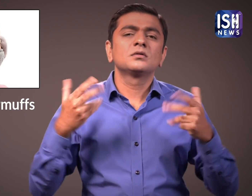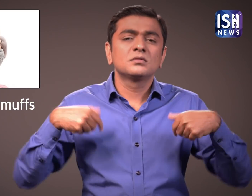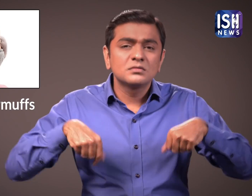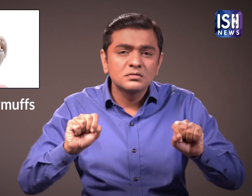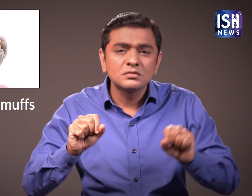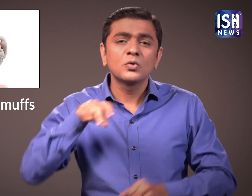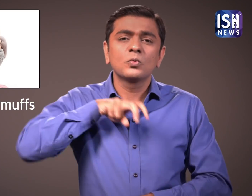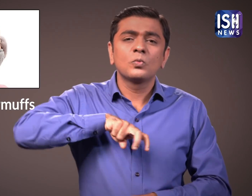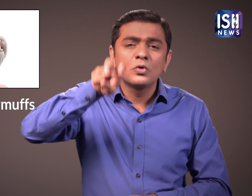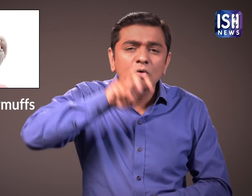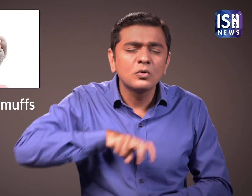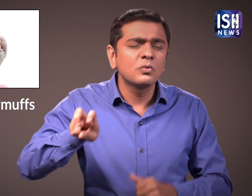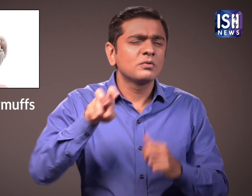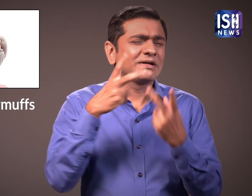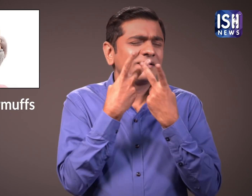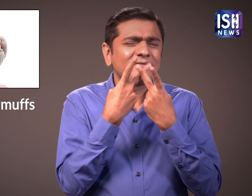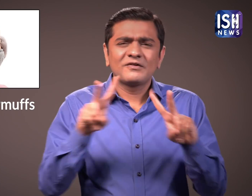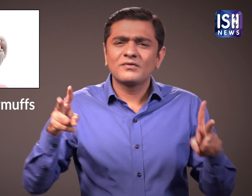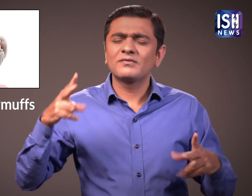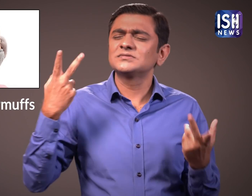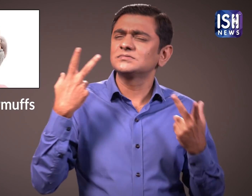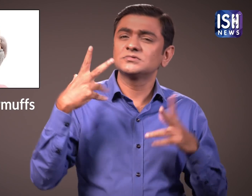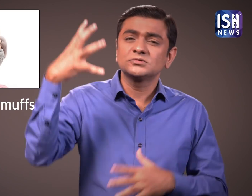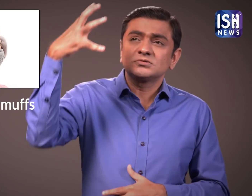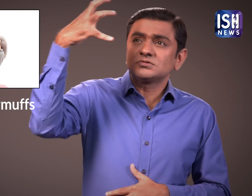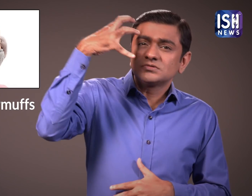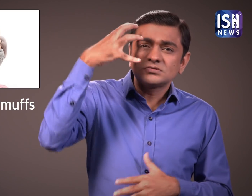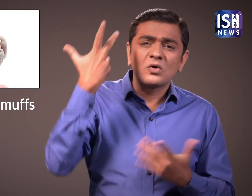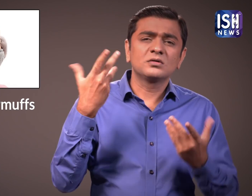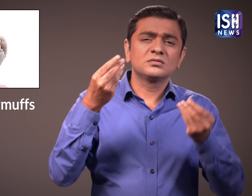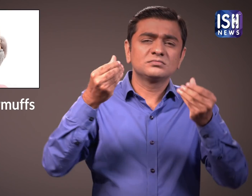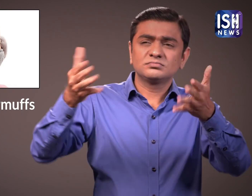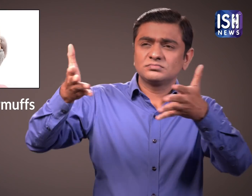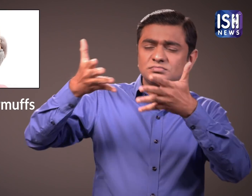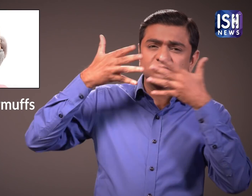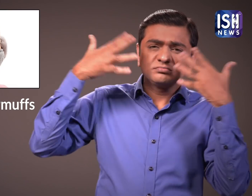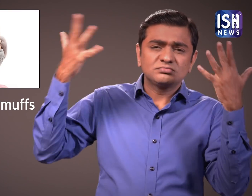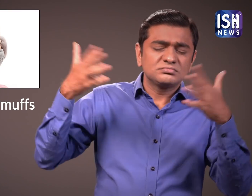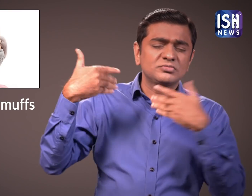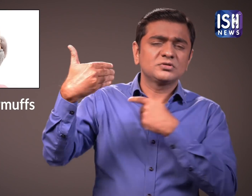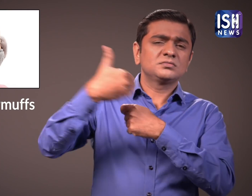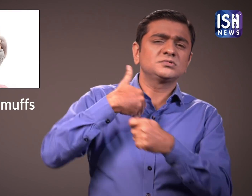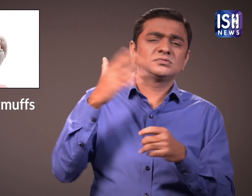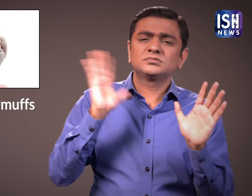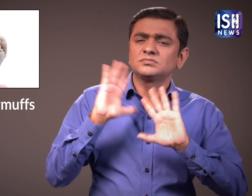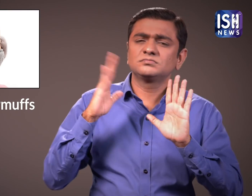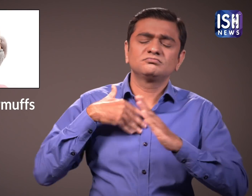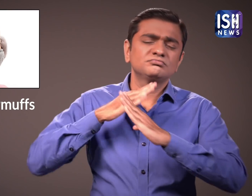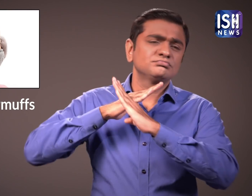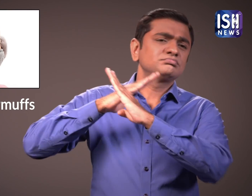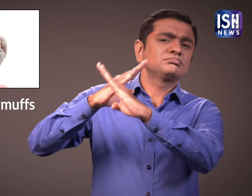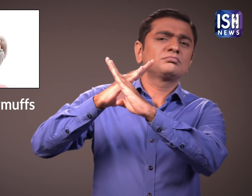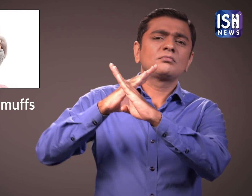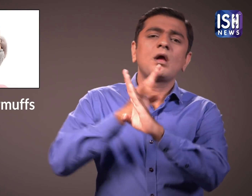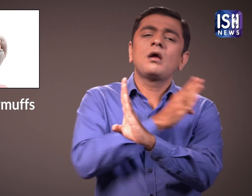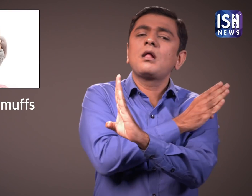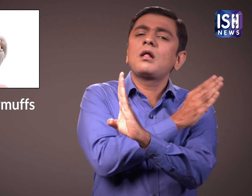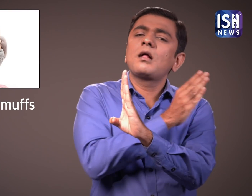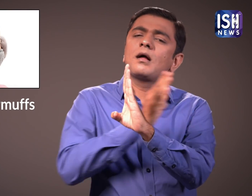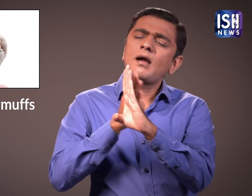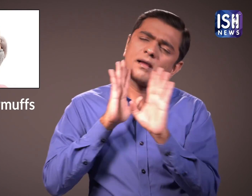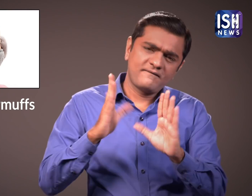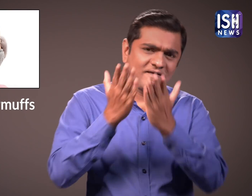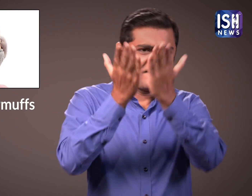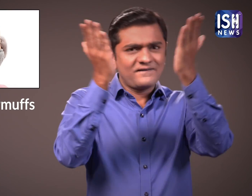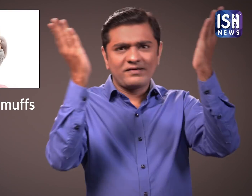to protect themselves while walking, travelling, sun light, dust, etc.